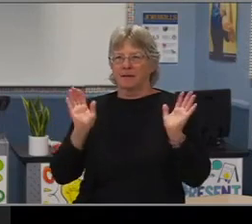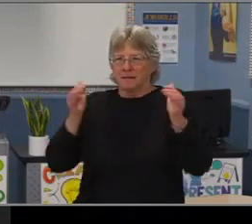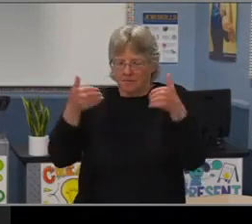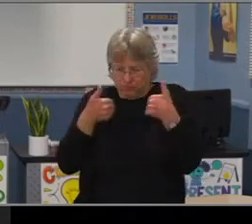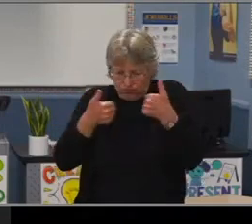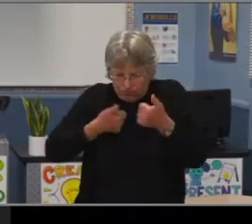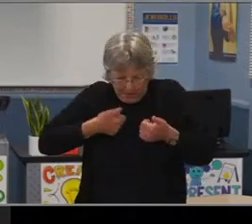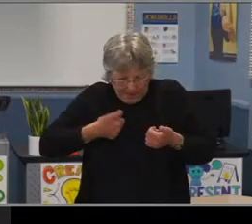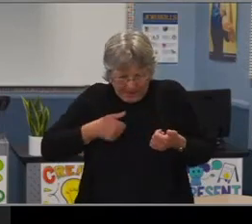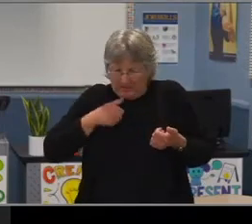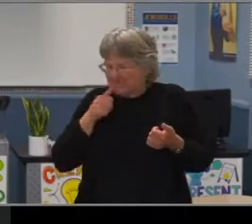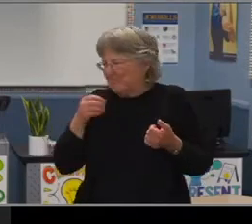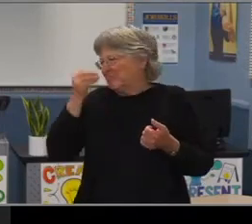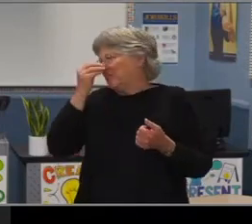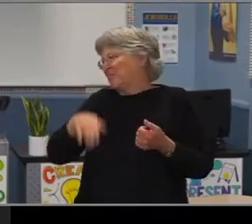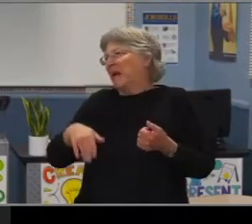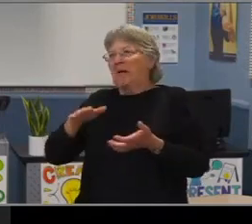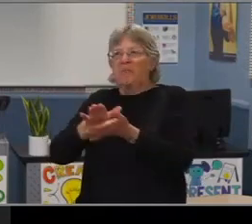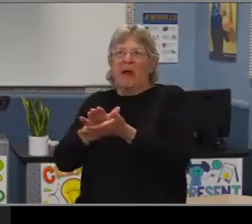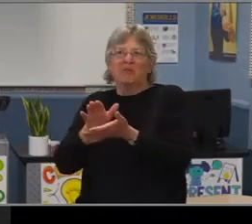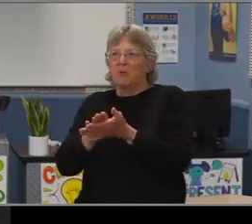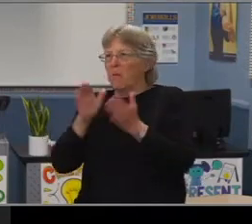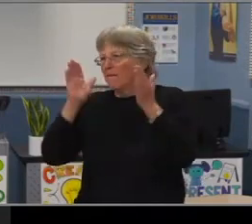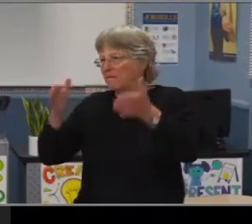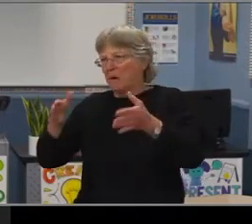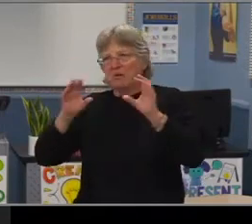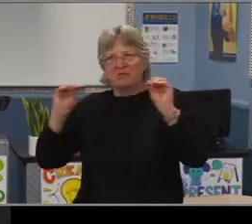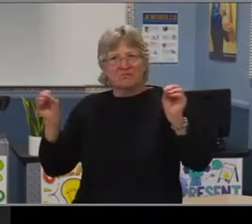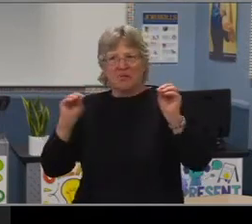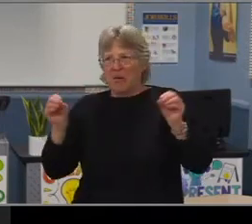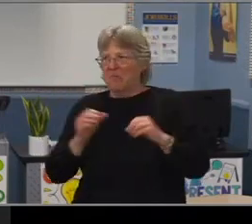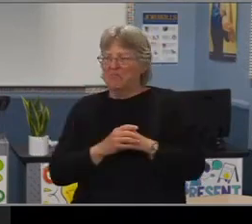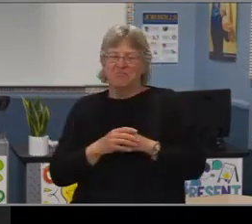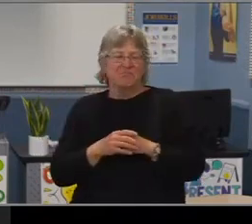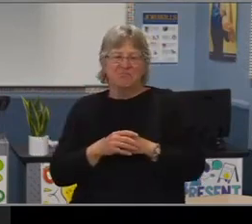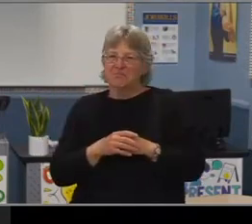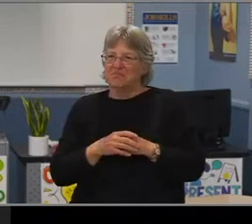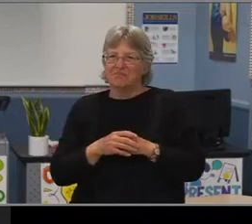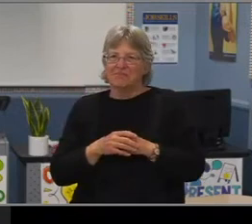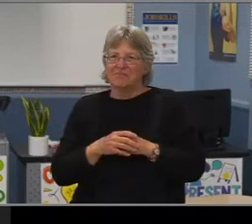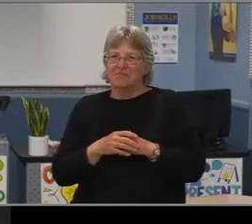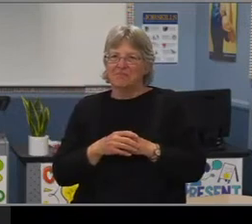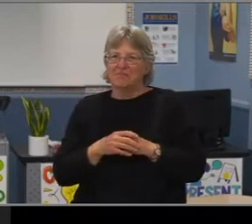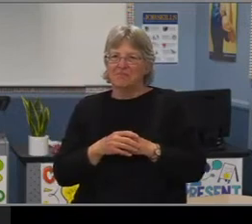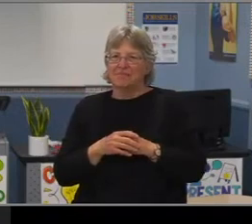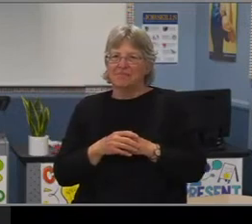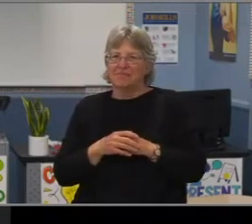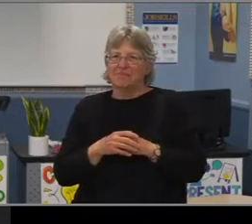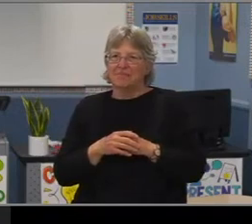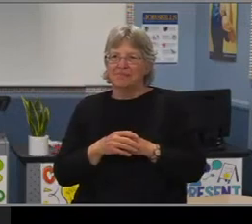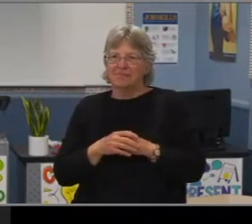on school at all, like guess not at all. So with that, I had a lot of teachers